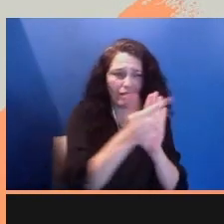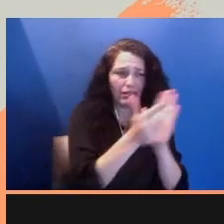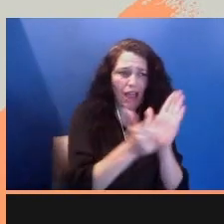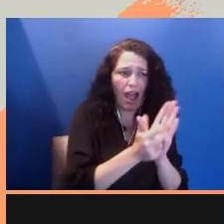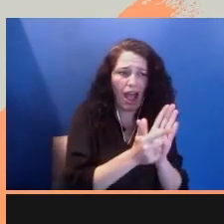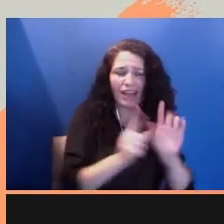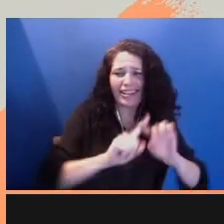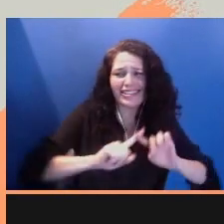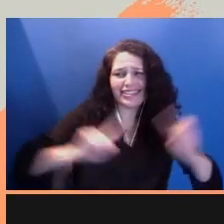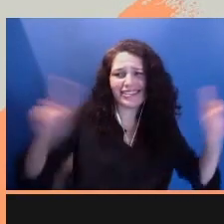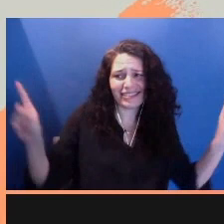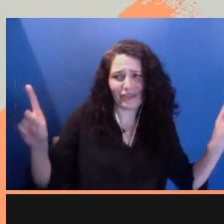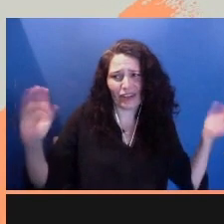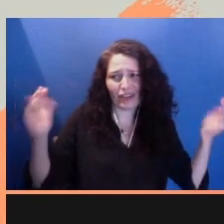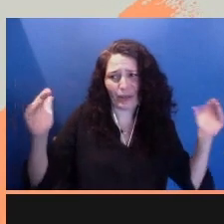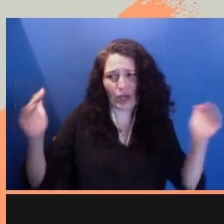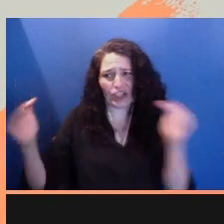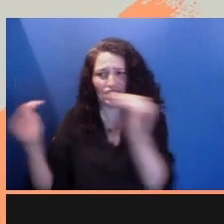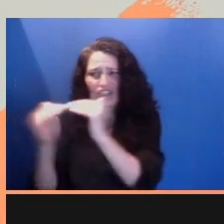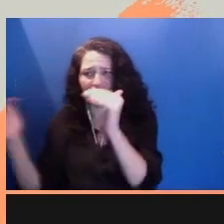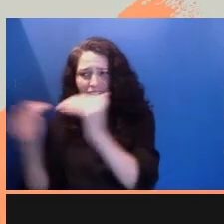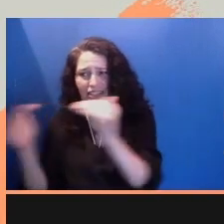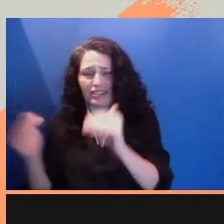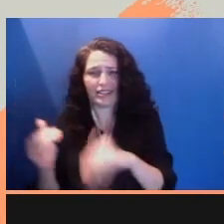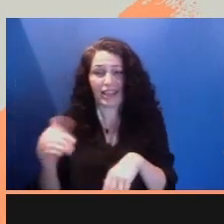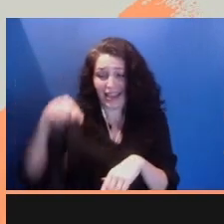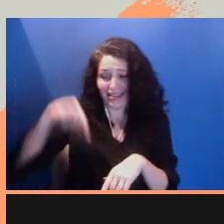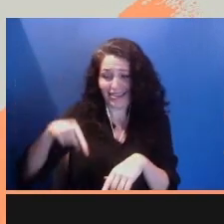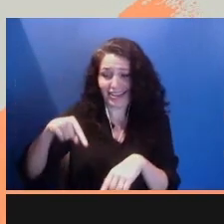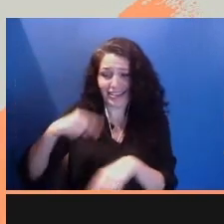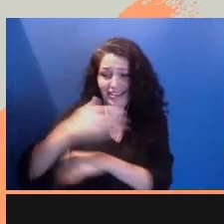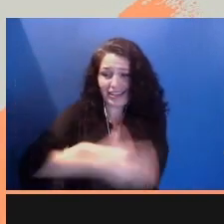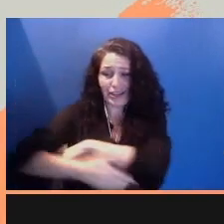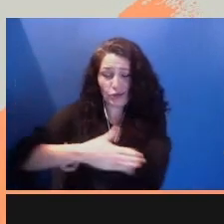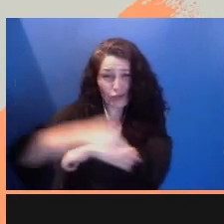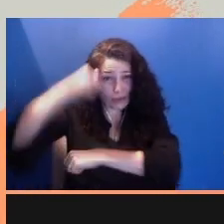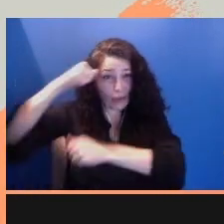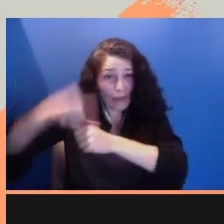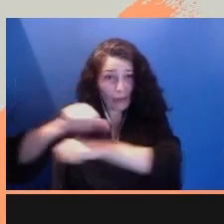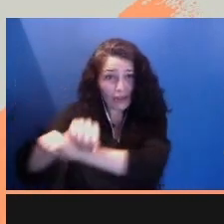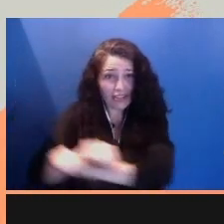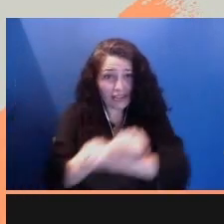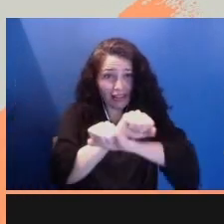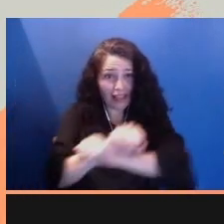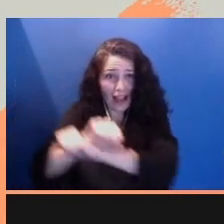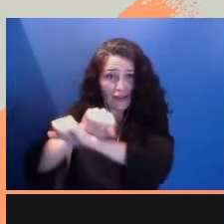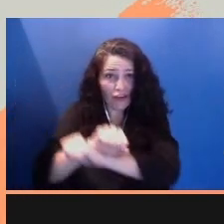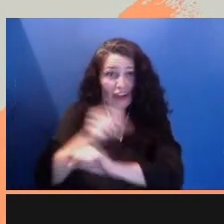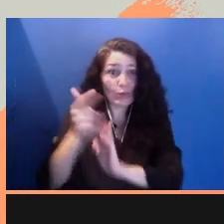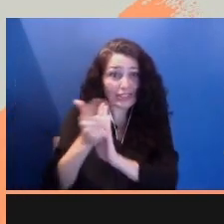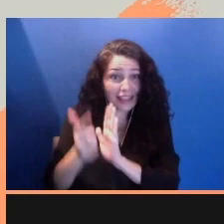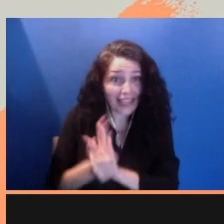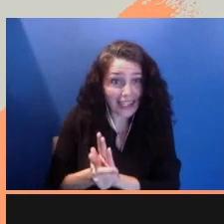Let us never forget, in this country, slavery was once legal. And loving the wrong race or gender was illegal.